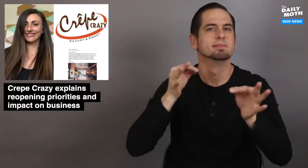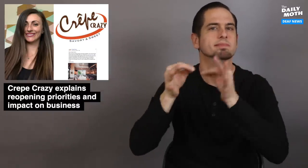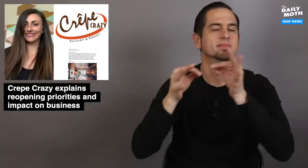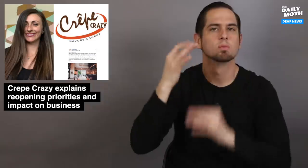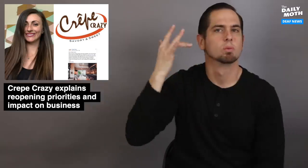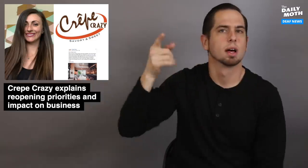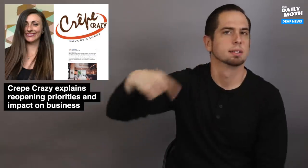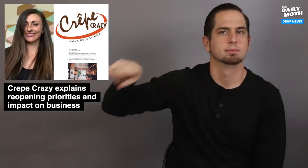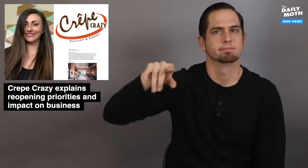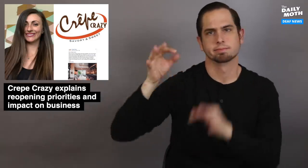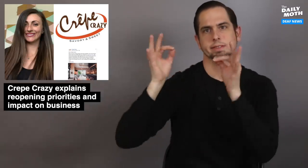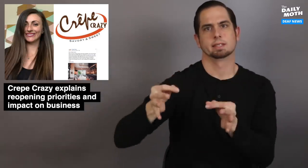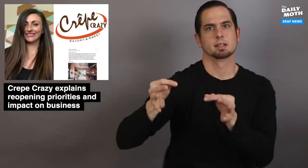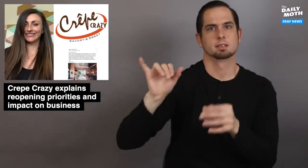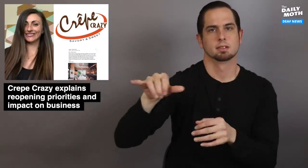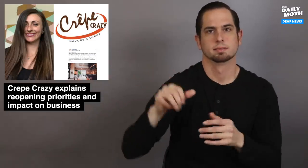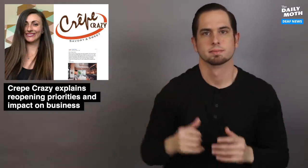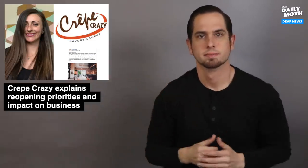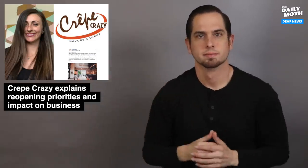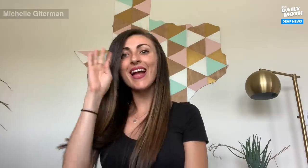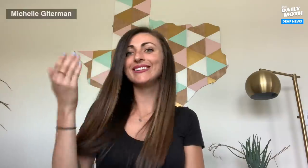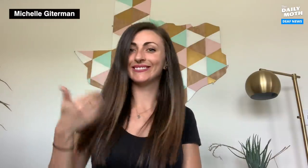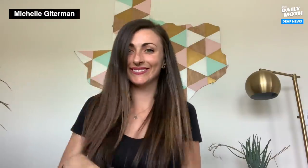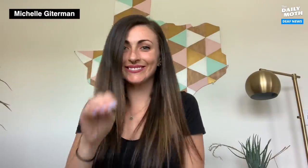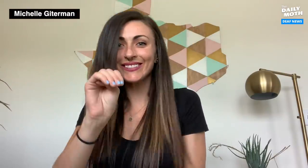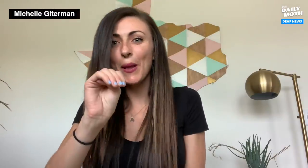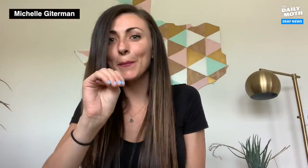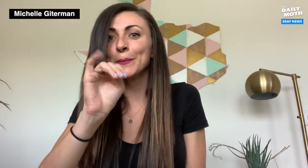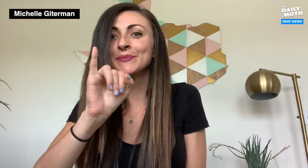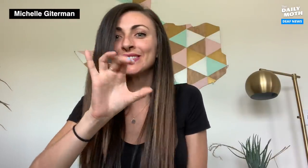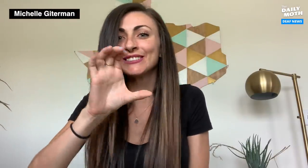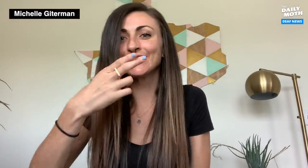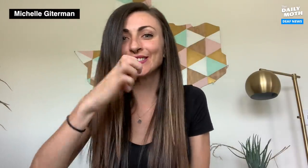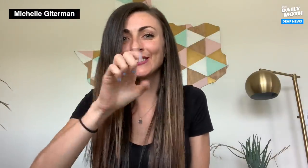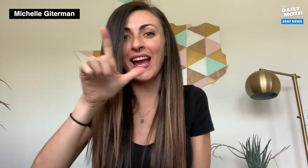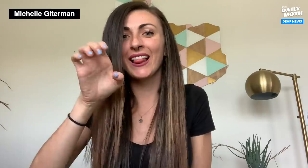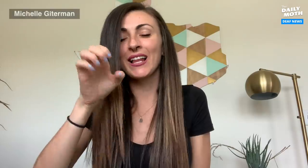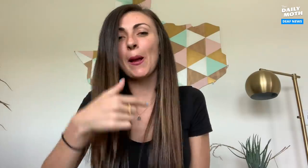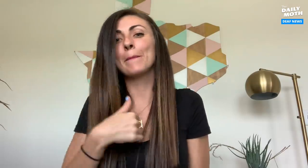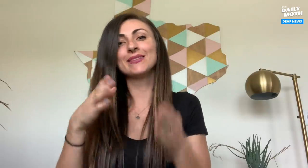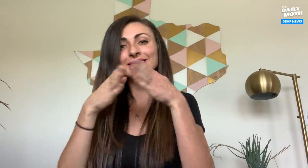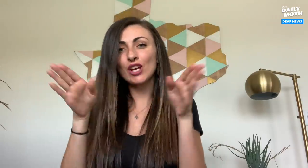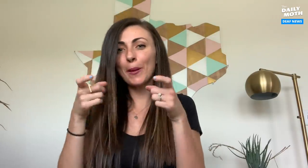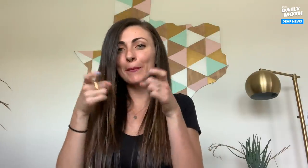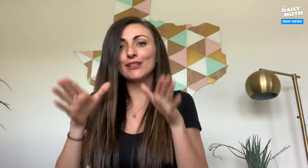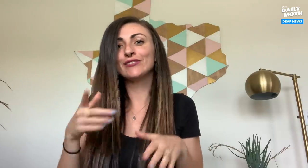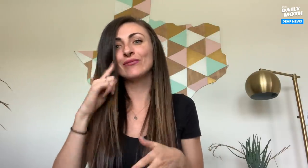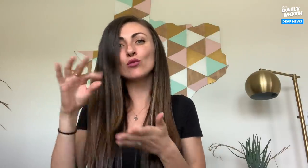will explain why they made this decision. Hi, I'm Michelle. I'm the General Manager for our family owned business,